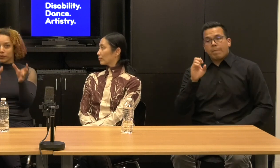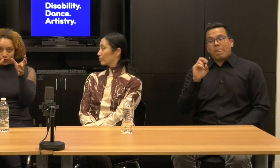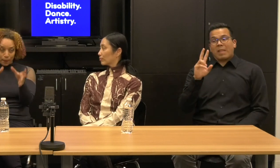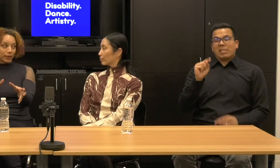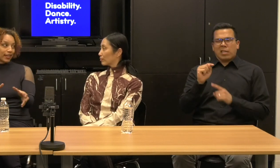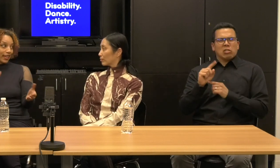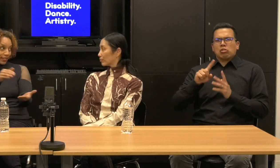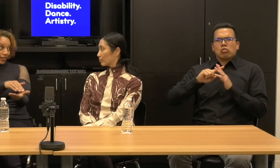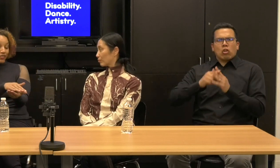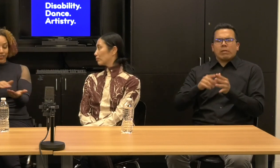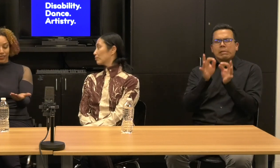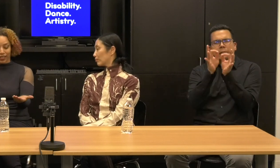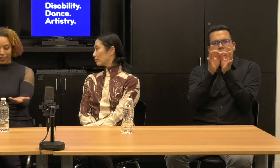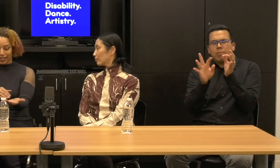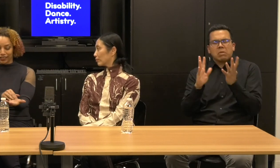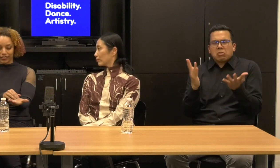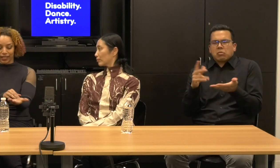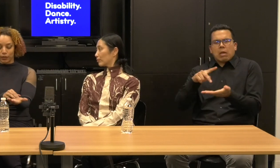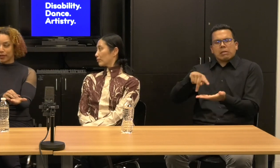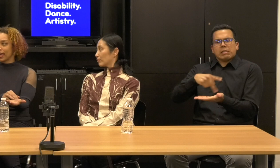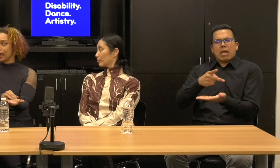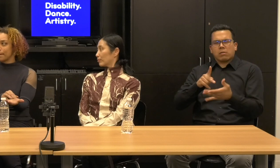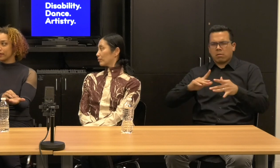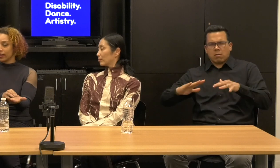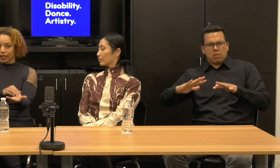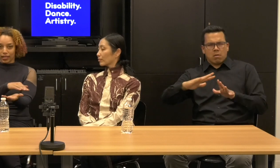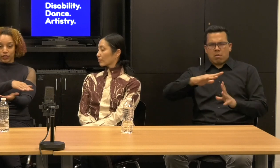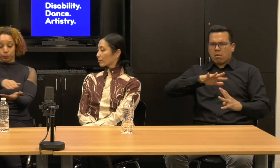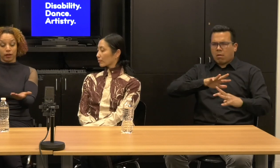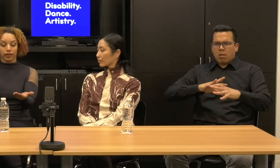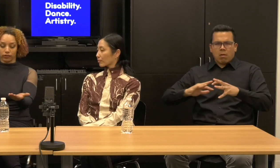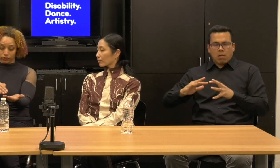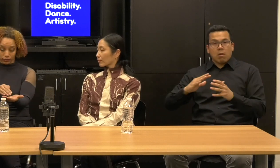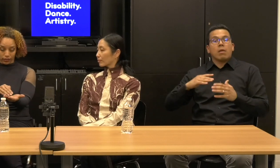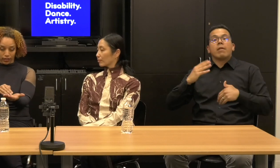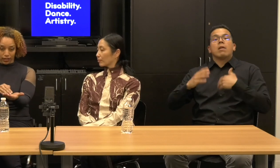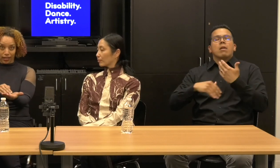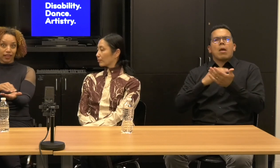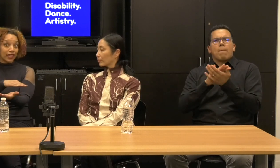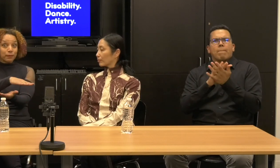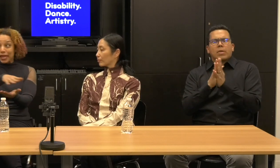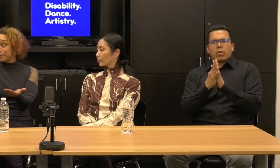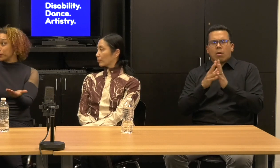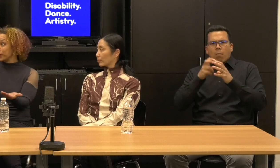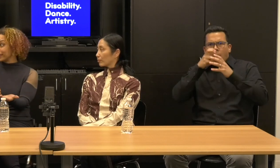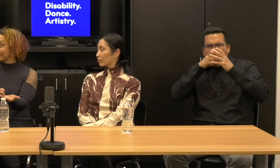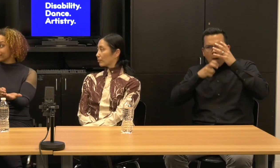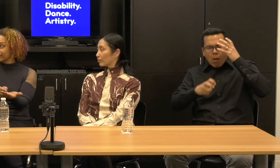it was simply a dance and then it became an experience and then it became a world.